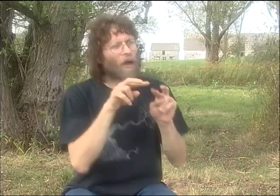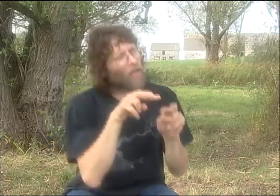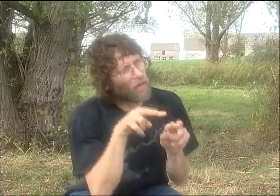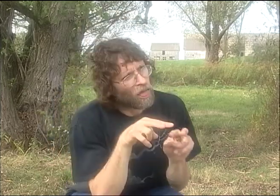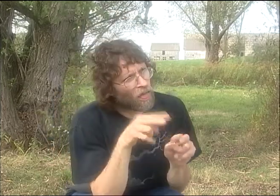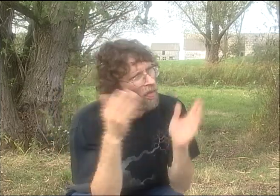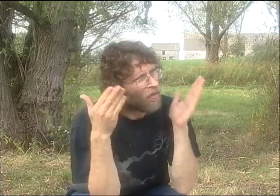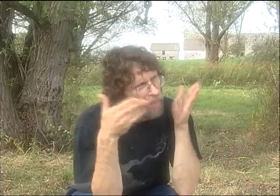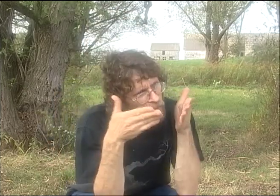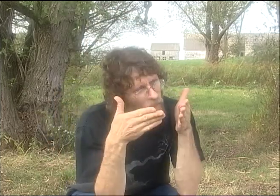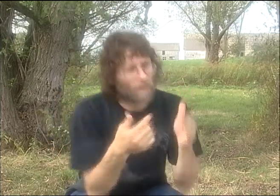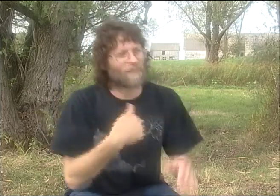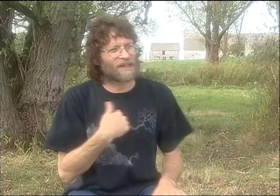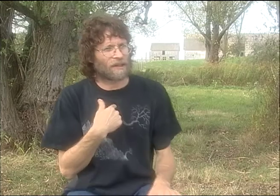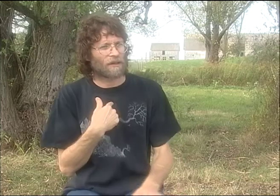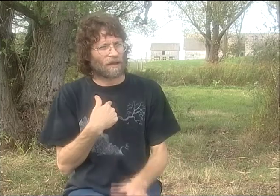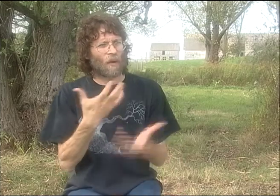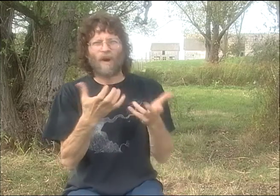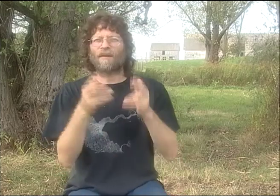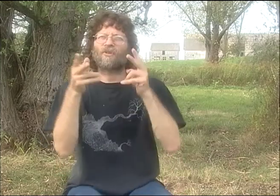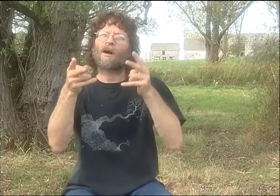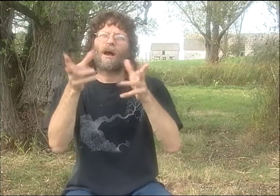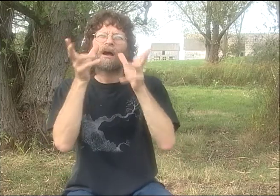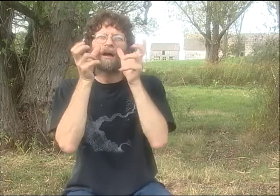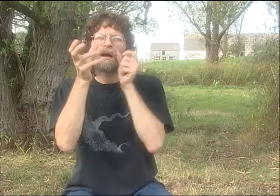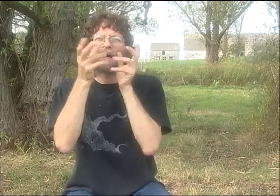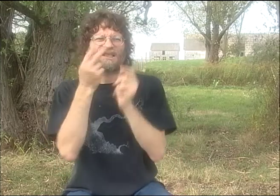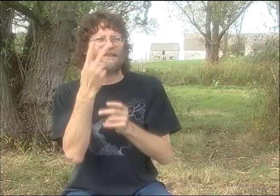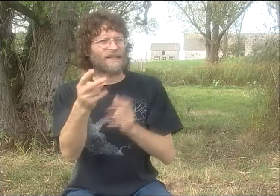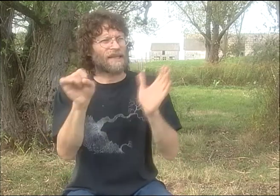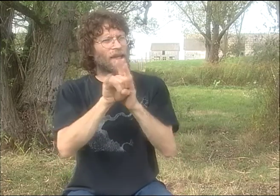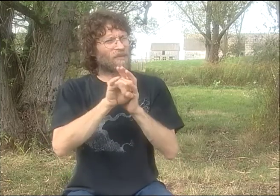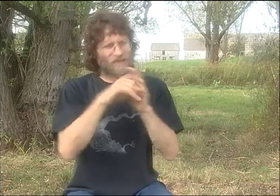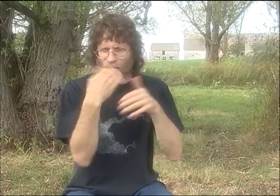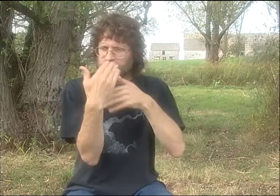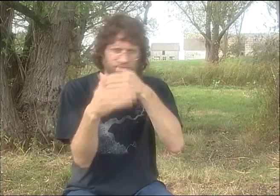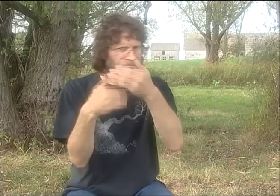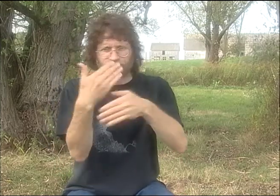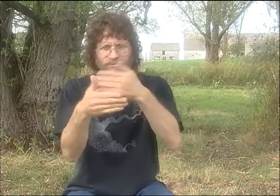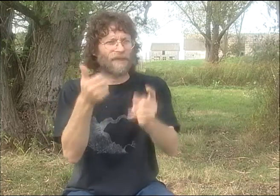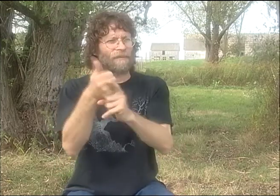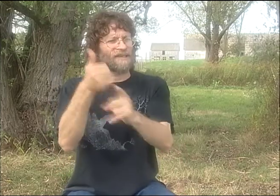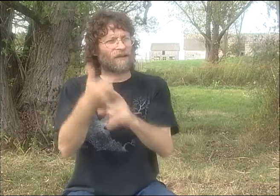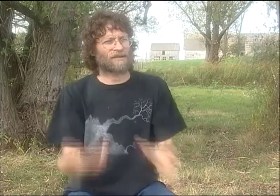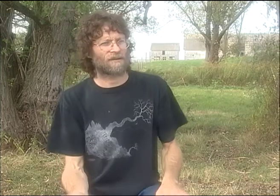AND NOT NECESSARILY PUT THE FOCUS ON MY WORDS AND ON ME. I WANTED THEM TO TAKE IN WHAT PETER WAS DOING